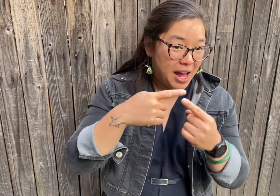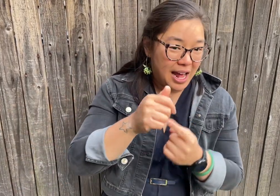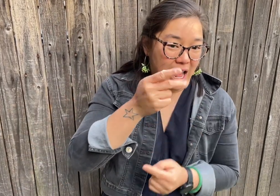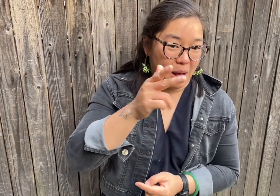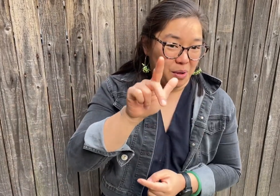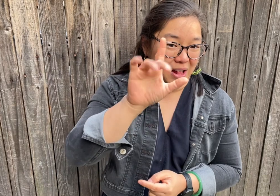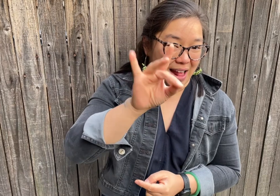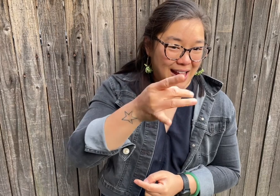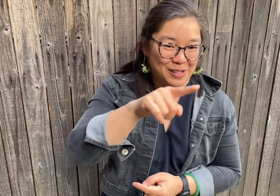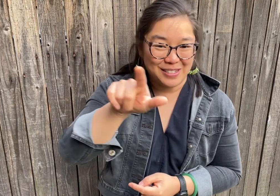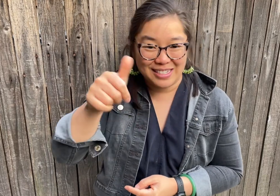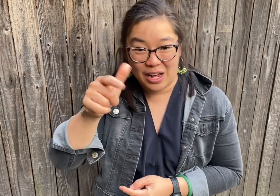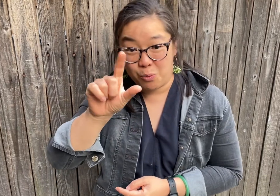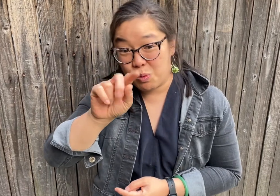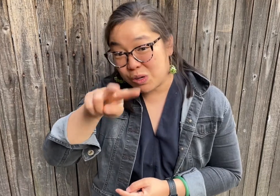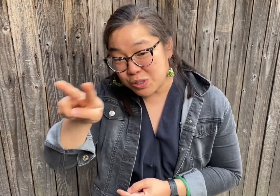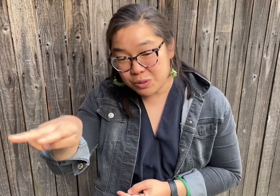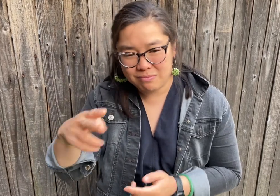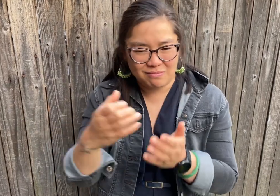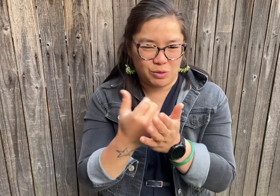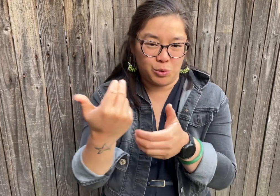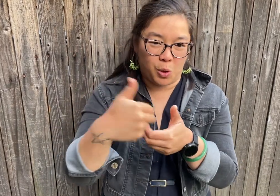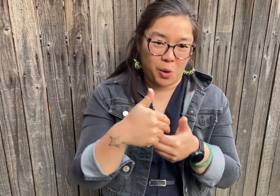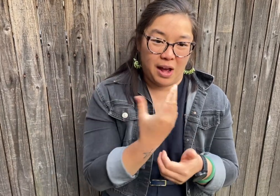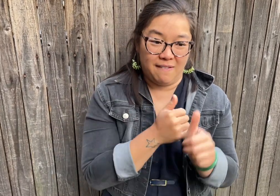Mark your calendar: SDFF 2022 on April 8-10, 2022. It'll be fun and exciting, join us!